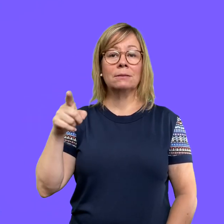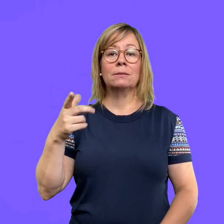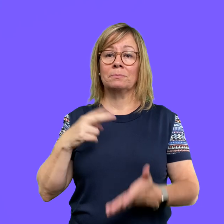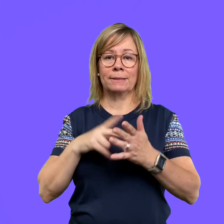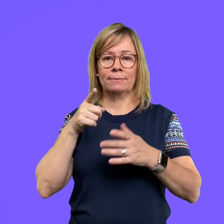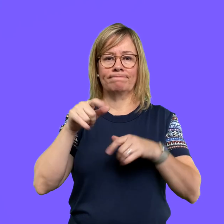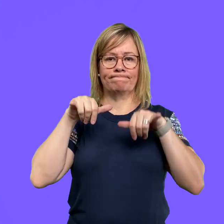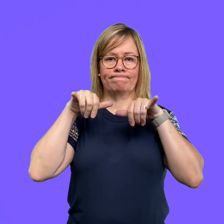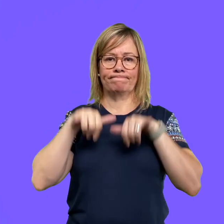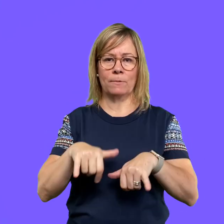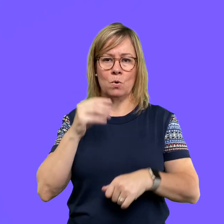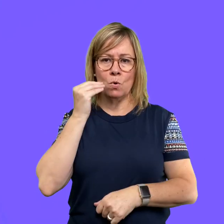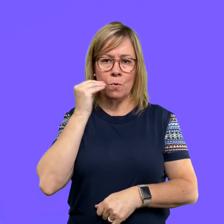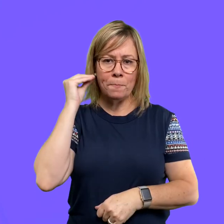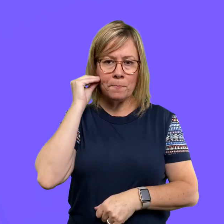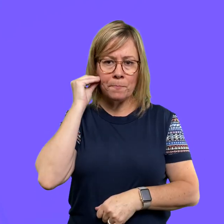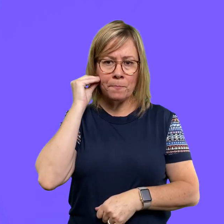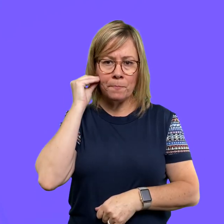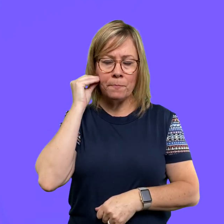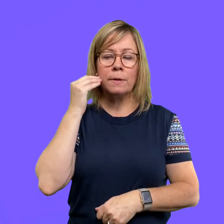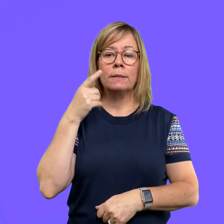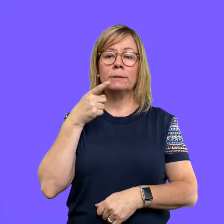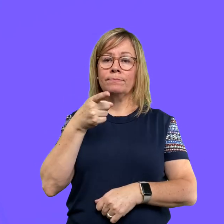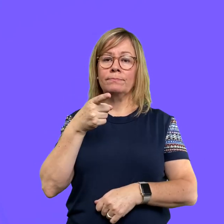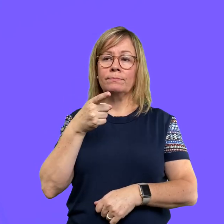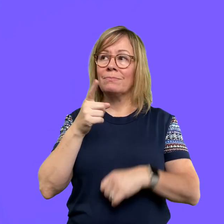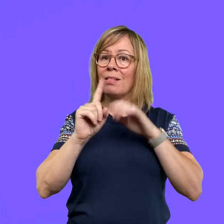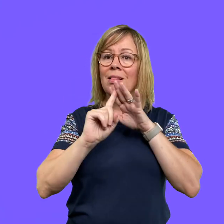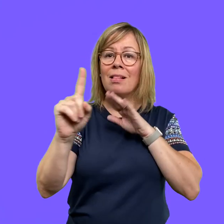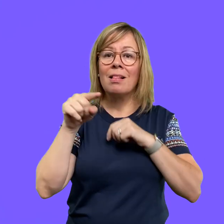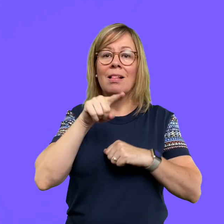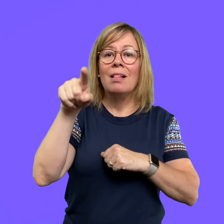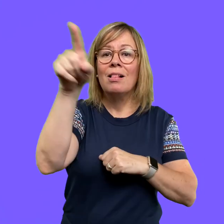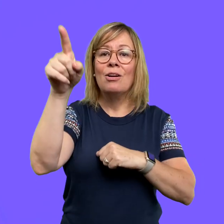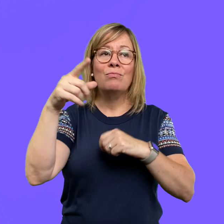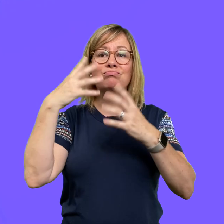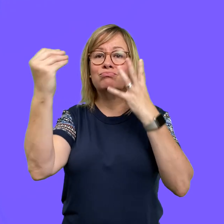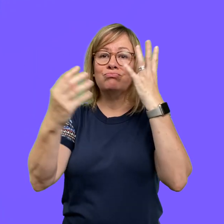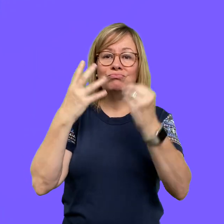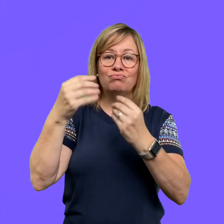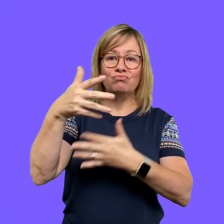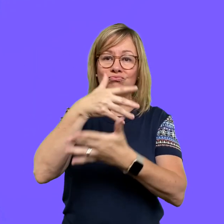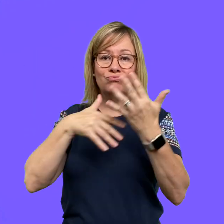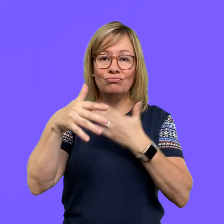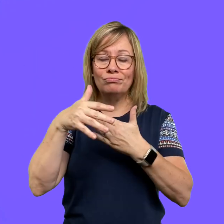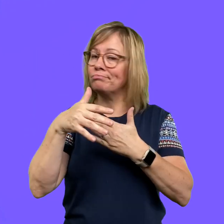This means to stay at home. You're not able to leave, to go out to